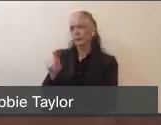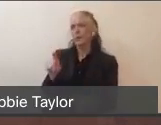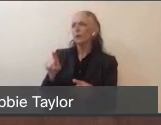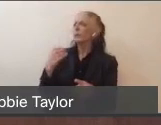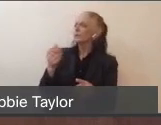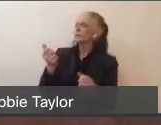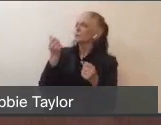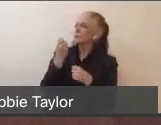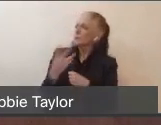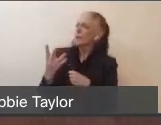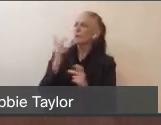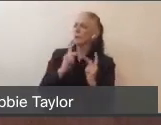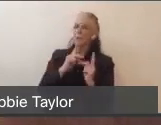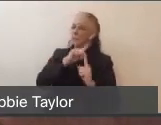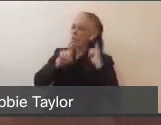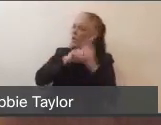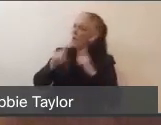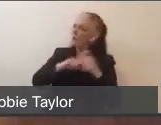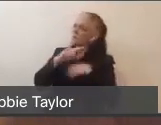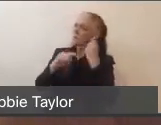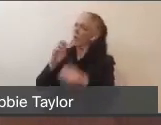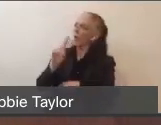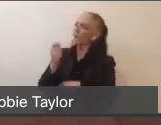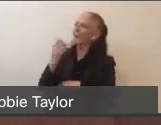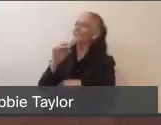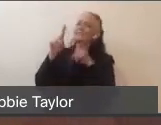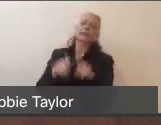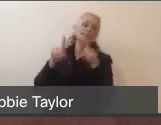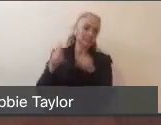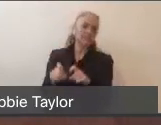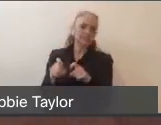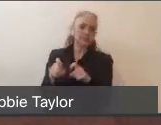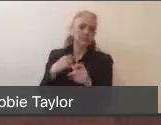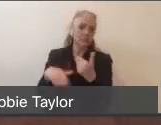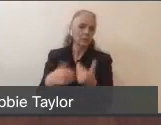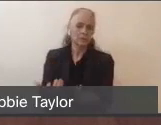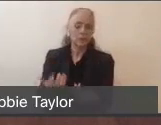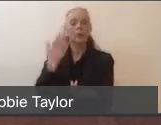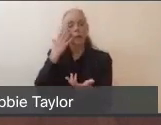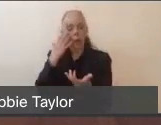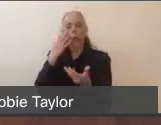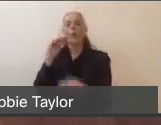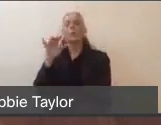around COVID-19 testing, and we know that Marin County Public Health opened its own drive-through